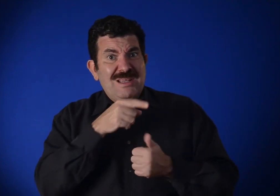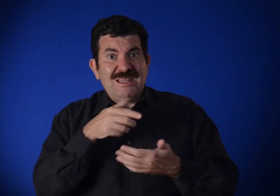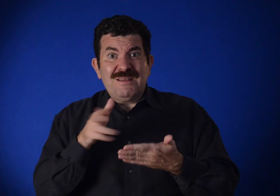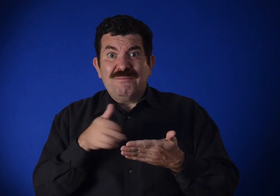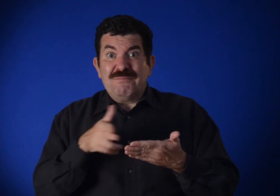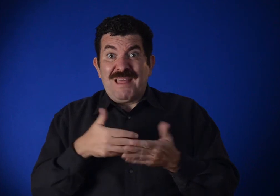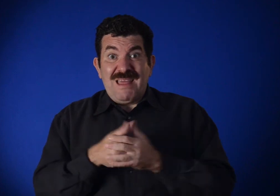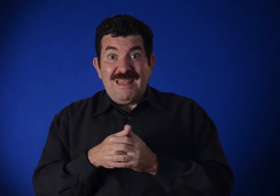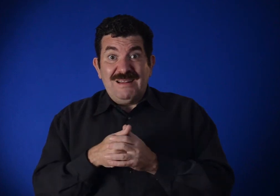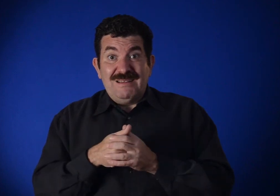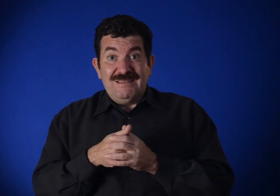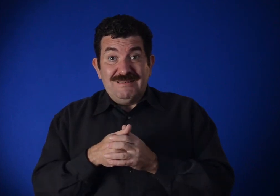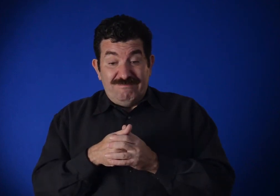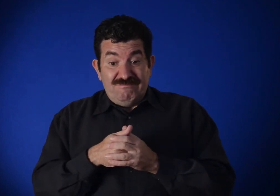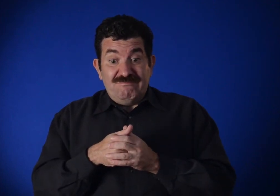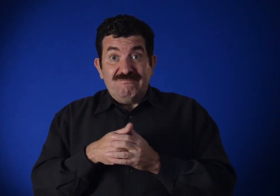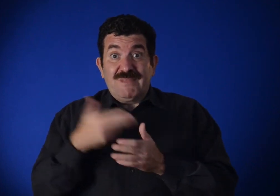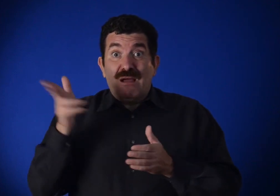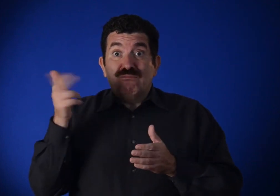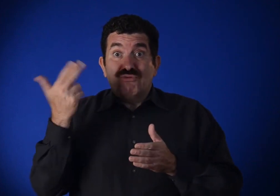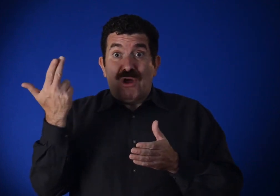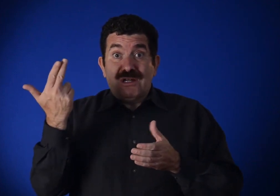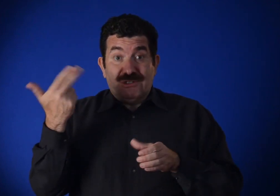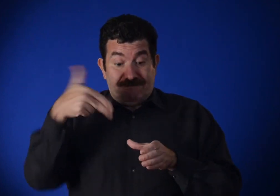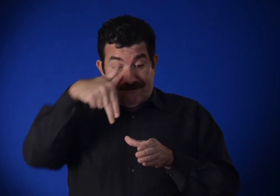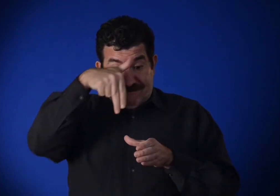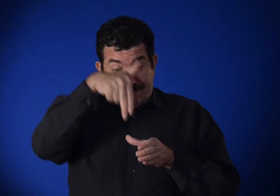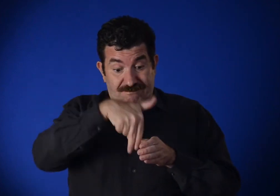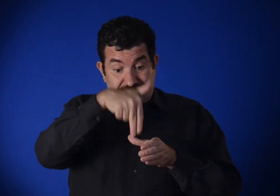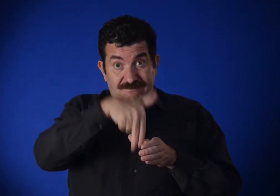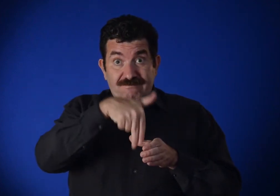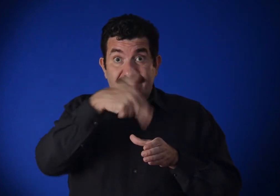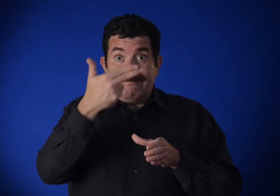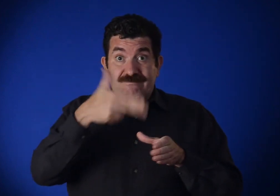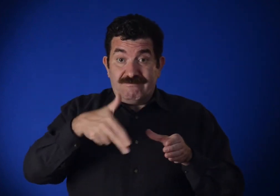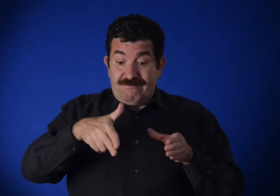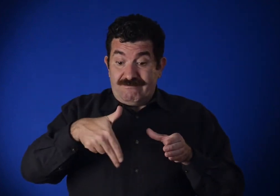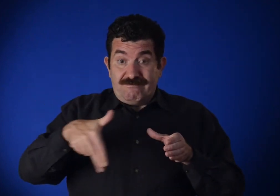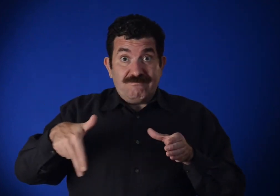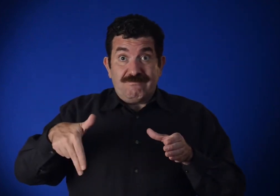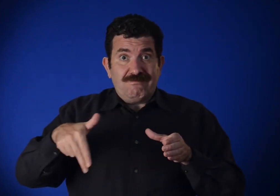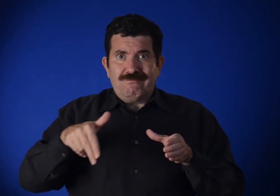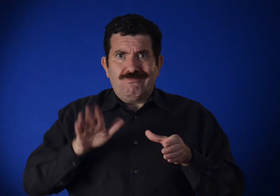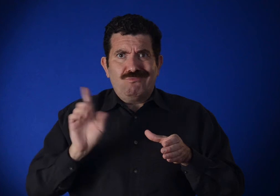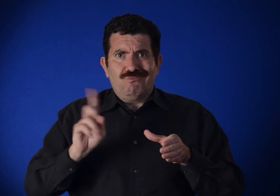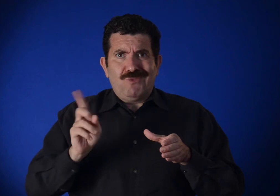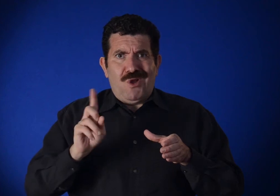"He's using the brushes -